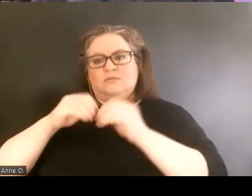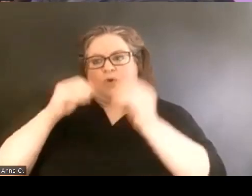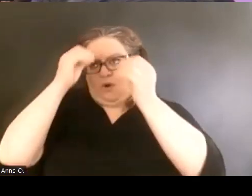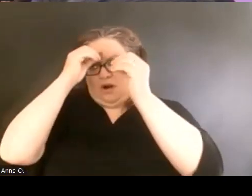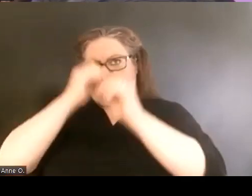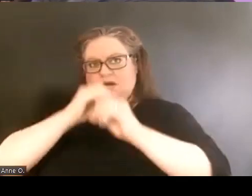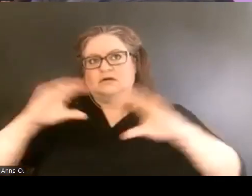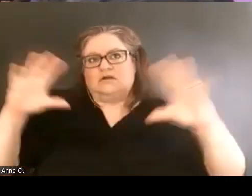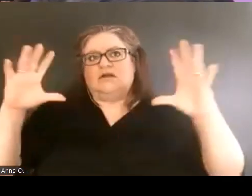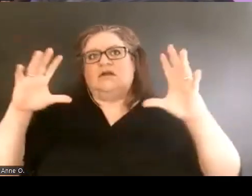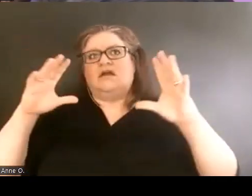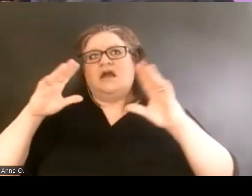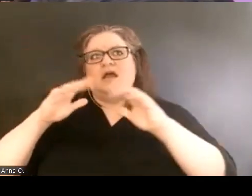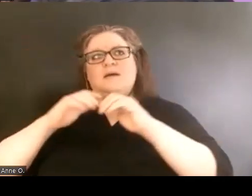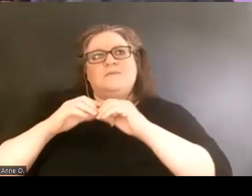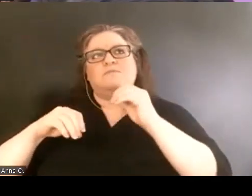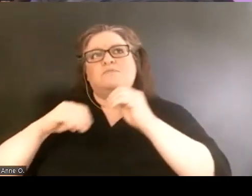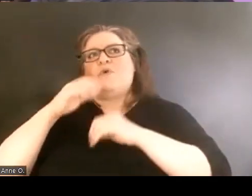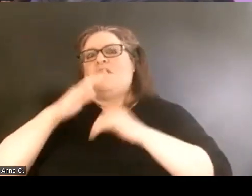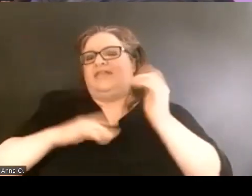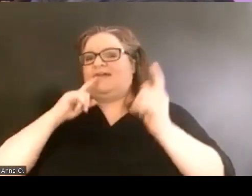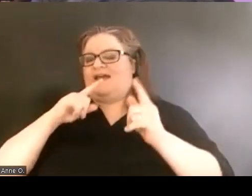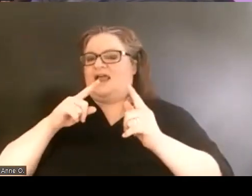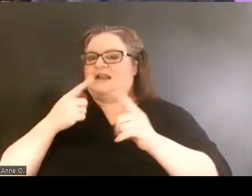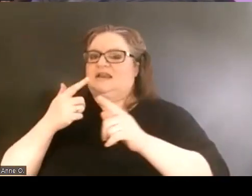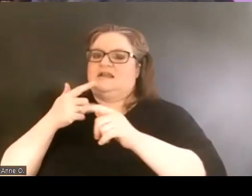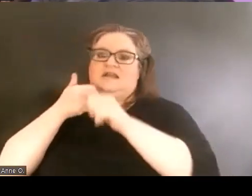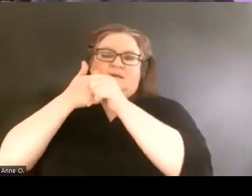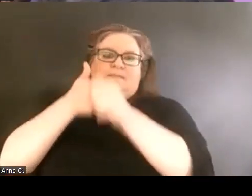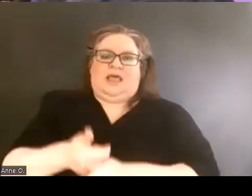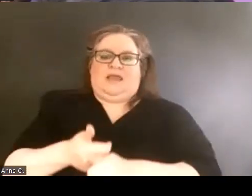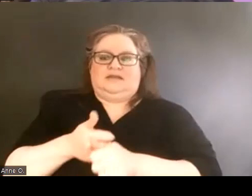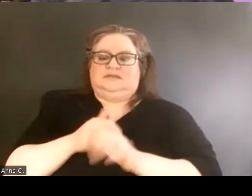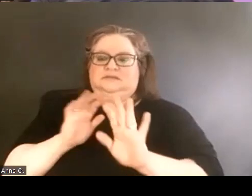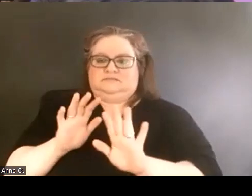And that is really the time period,